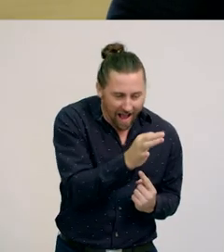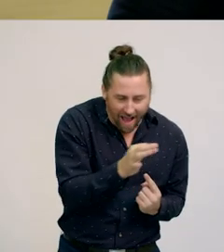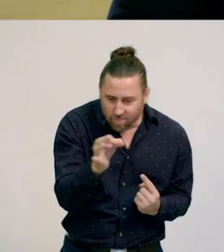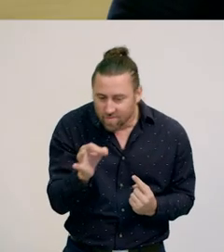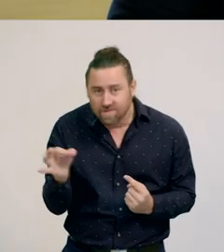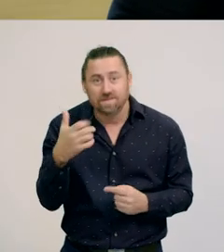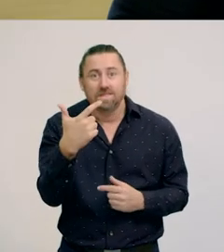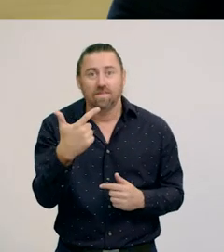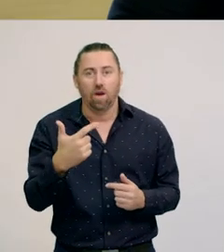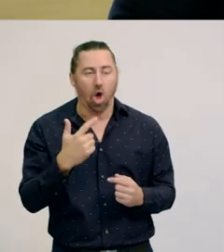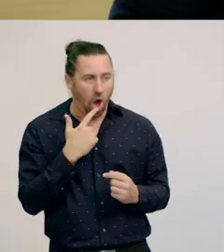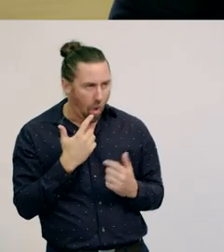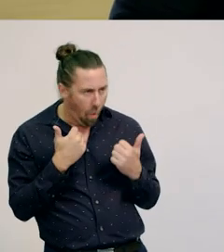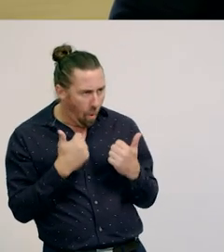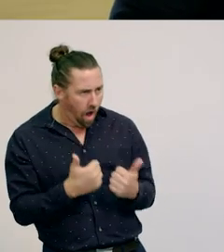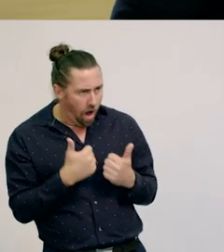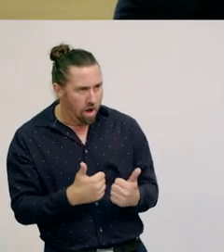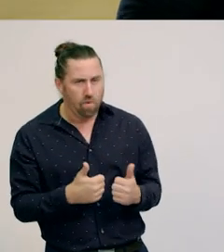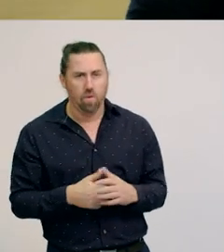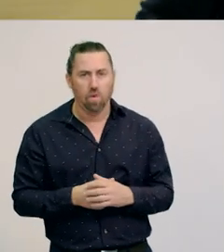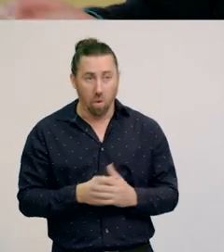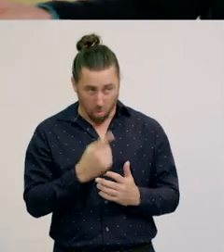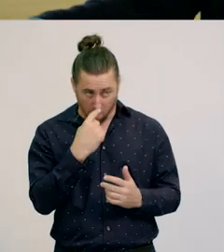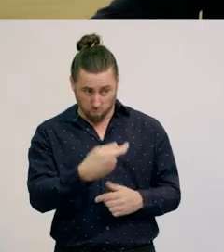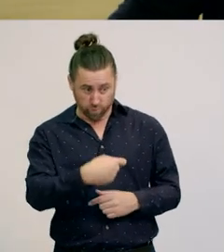Oh, wow, Kristen. That’s great. Can I have a turn?